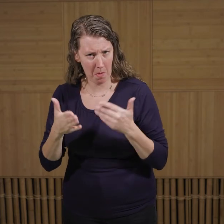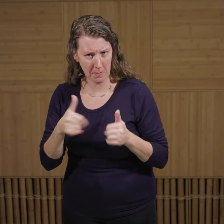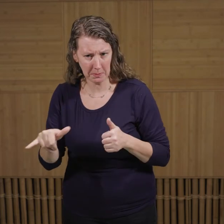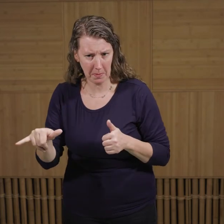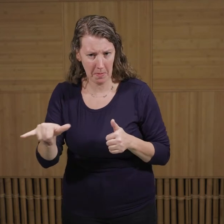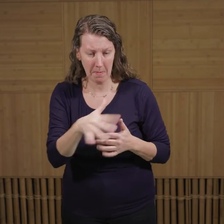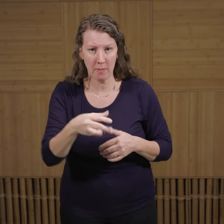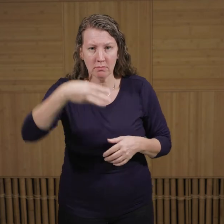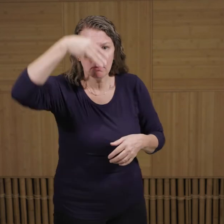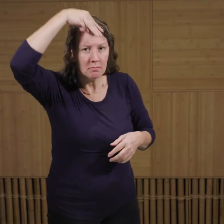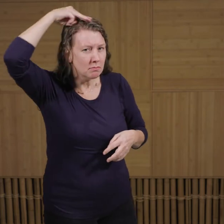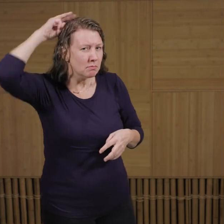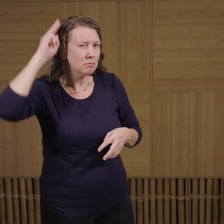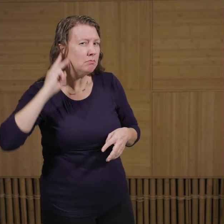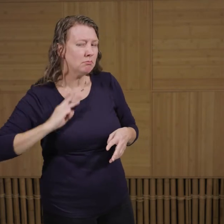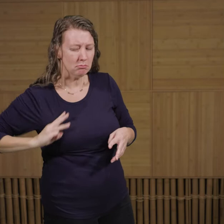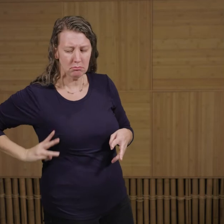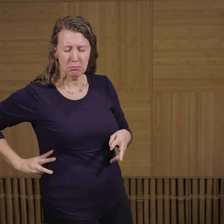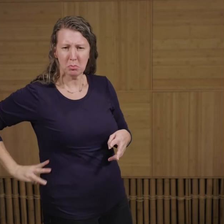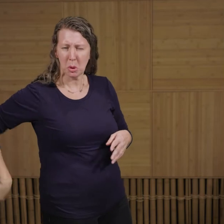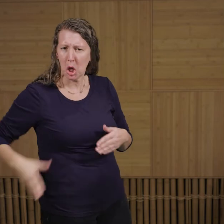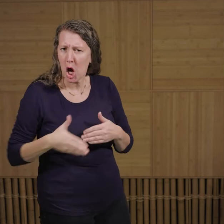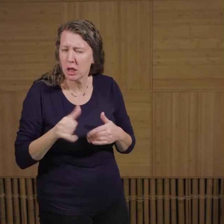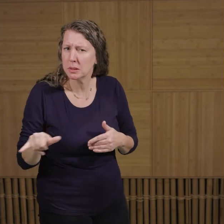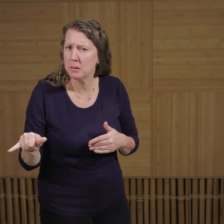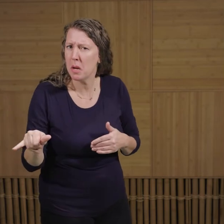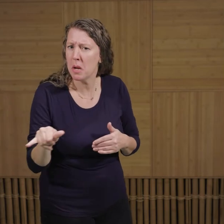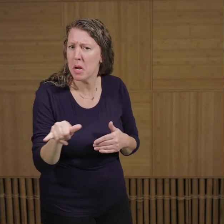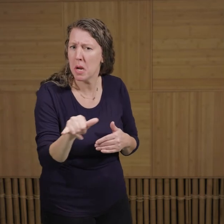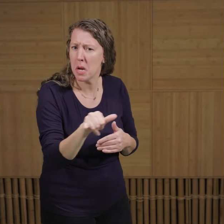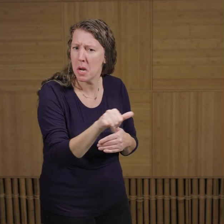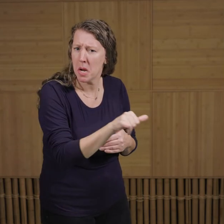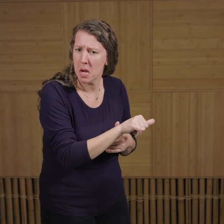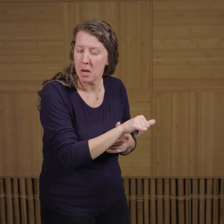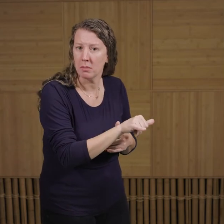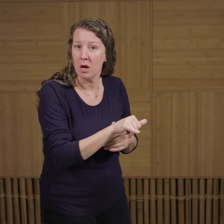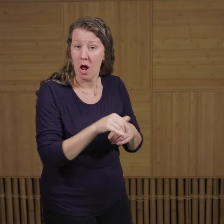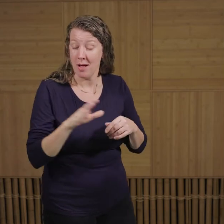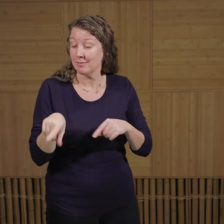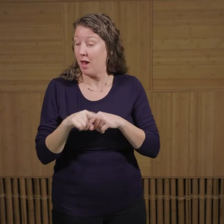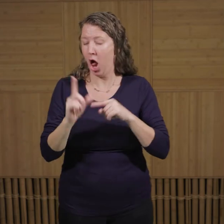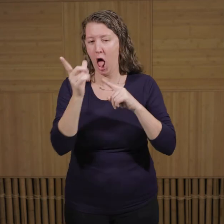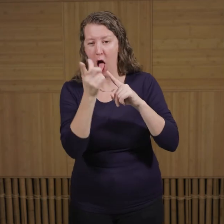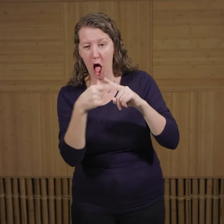Down their back, they are striped with a darker gray band. Their tail is a long, slender tail,